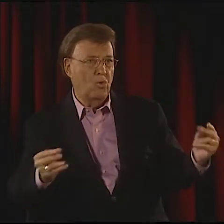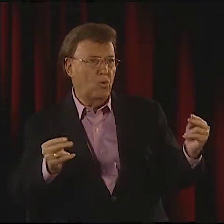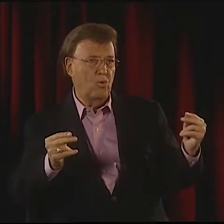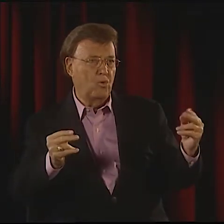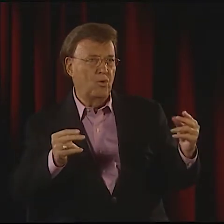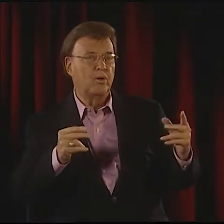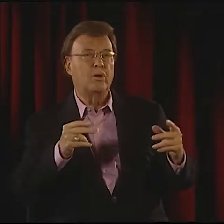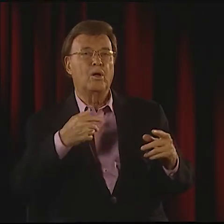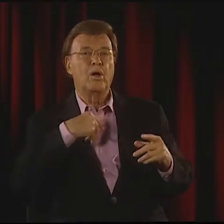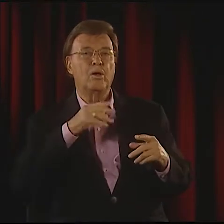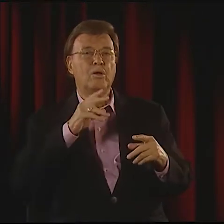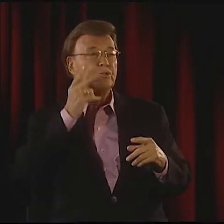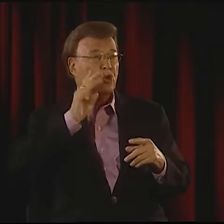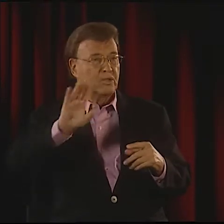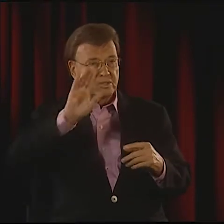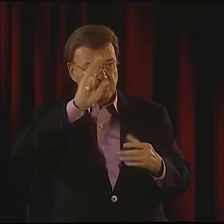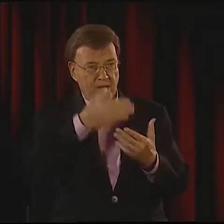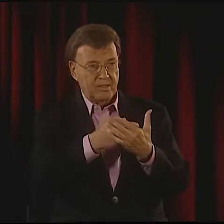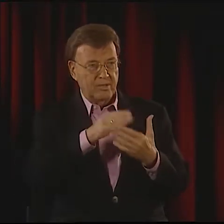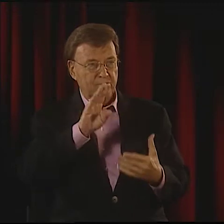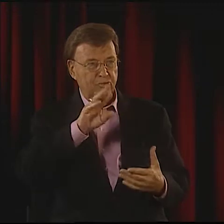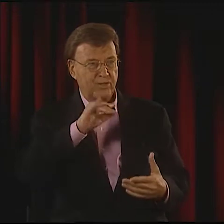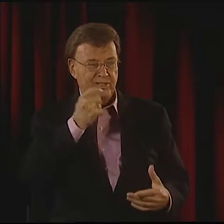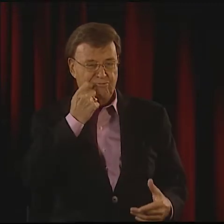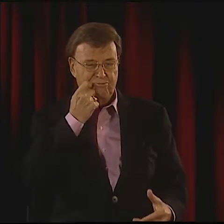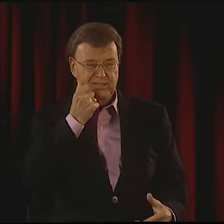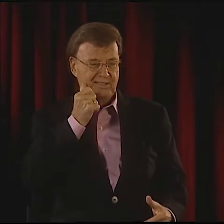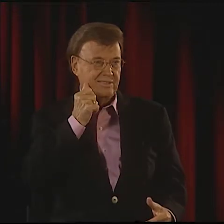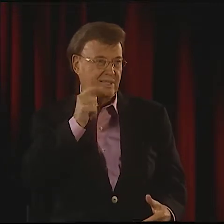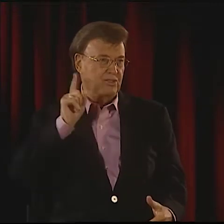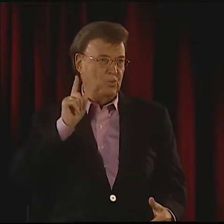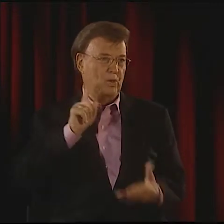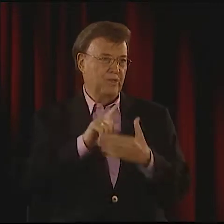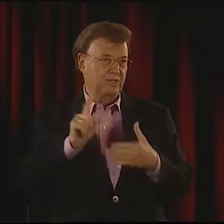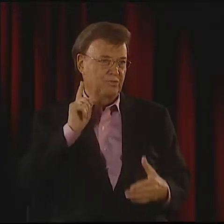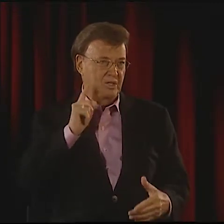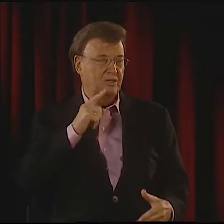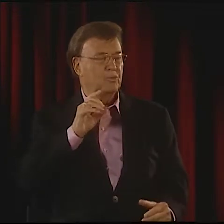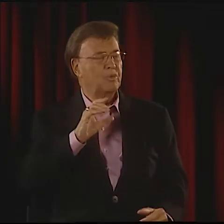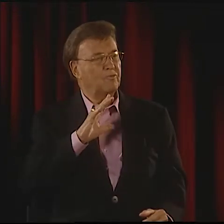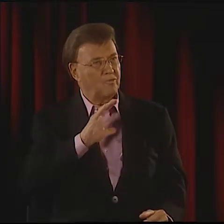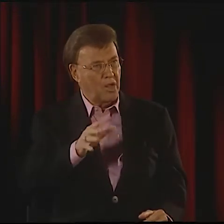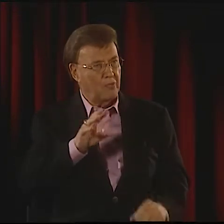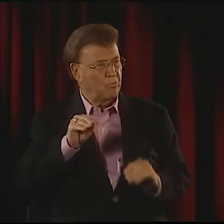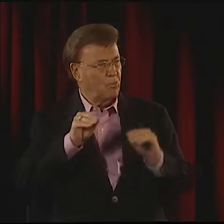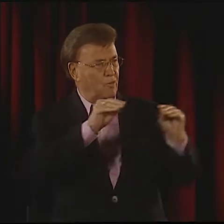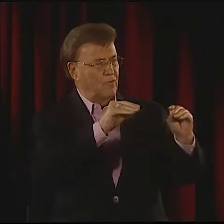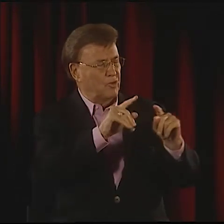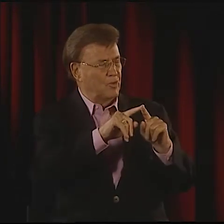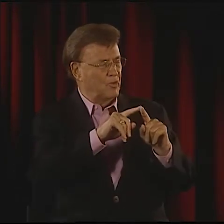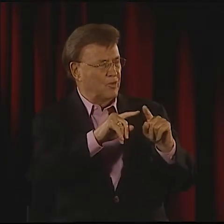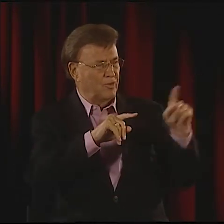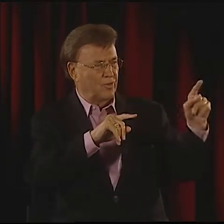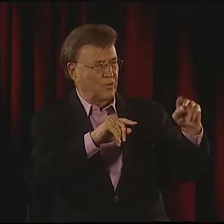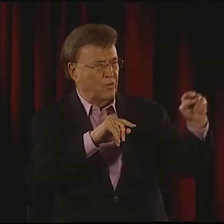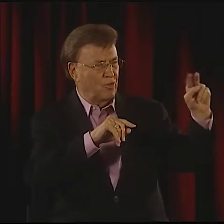REALLY, IT'S WONDERFUL HOW TALENTED HE IS. YEAH. HE'S CHAMP. HIS SON, I SAW HIM JUST A WEEK AGO,